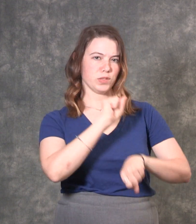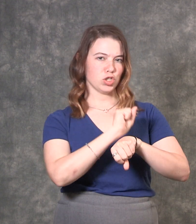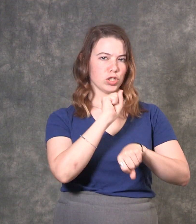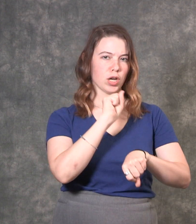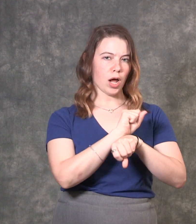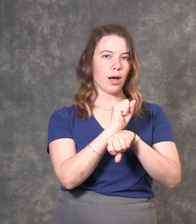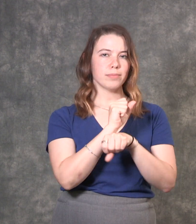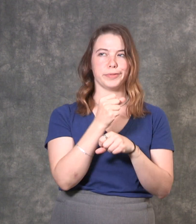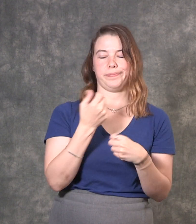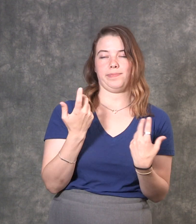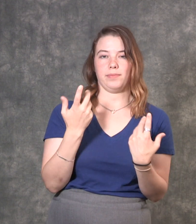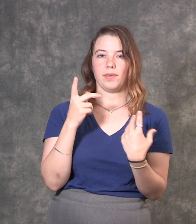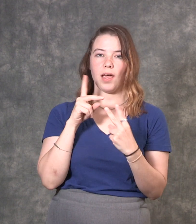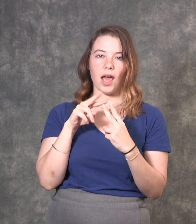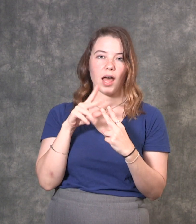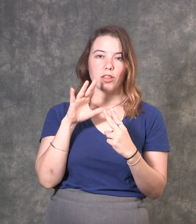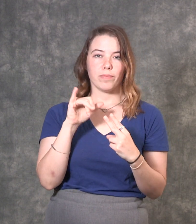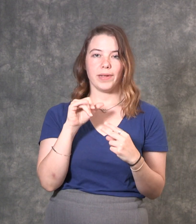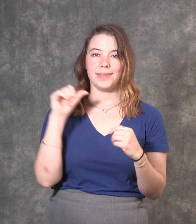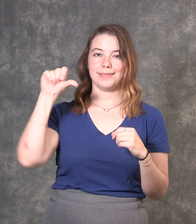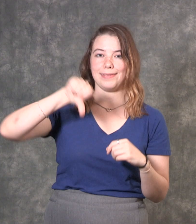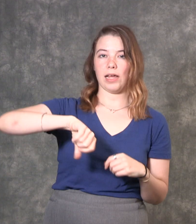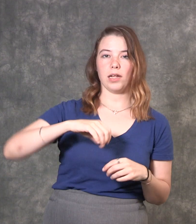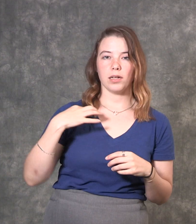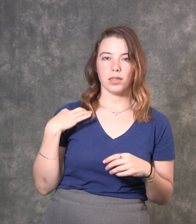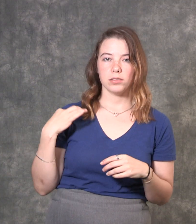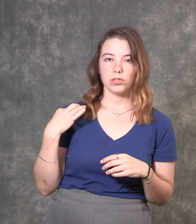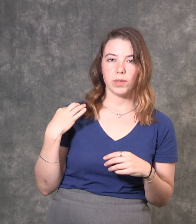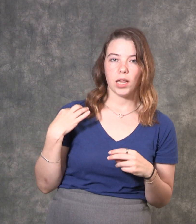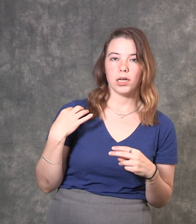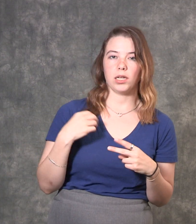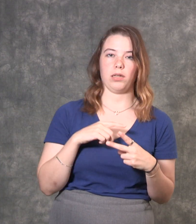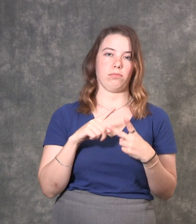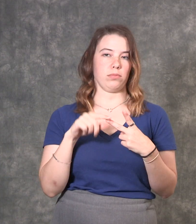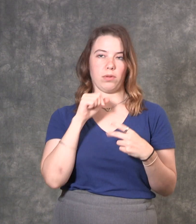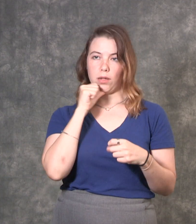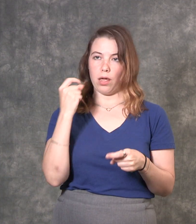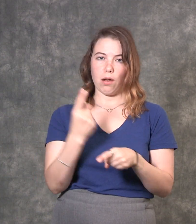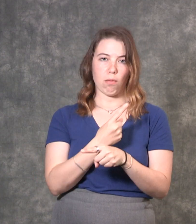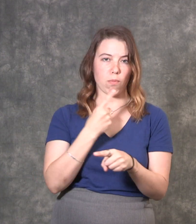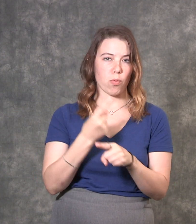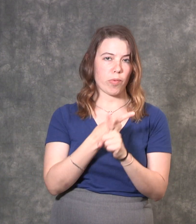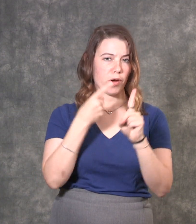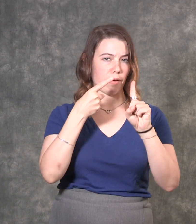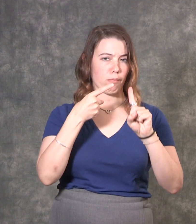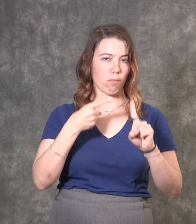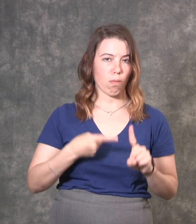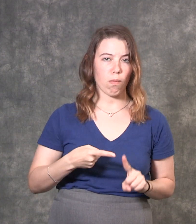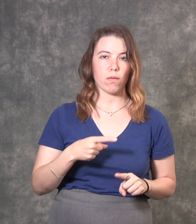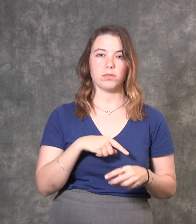Blind is not adequately assisting you in your job search either by denying the